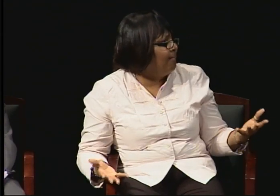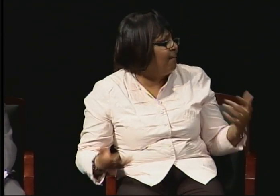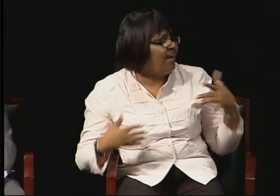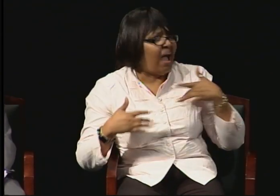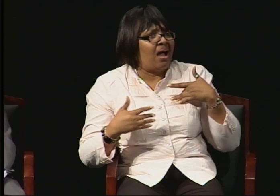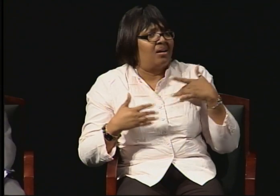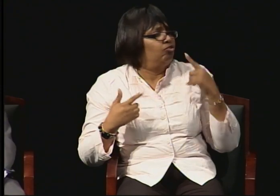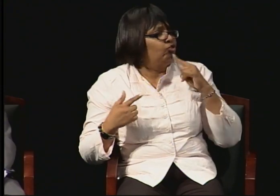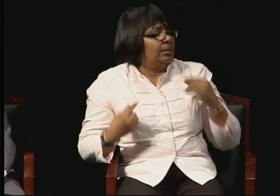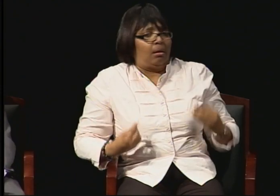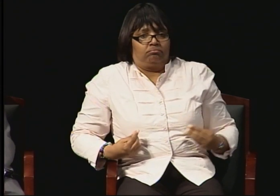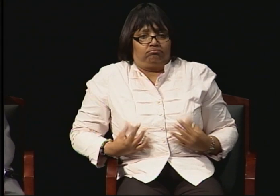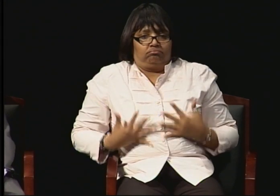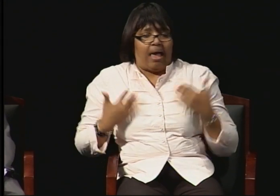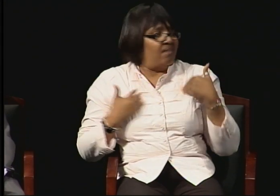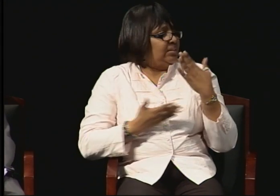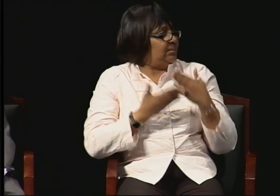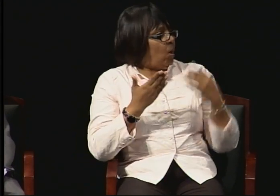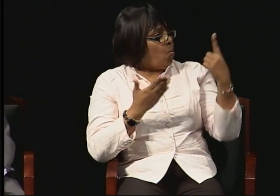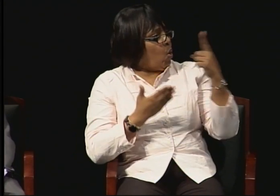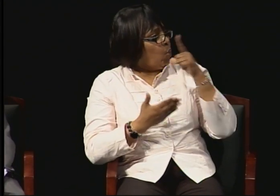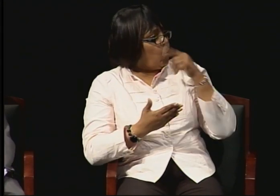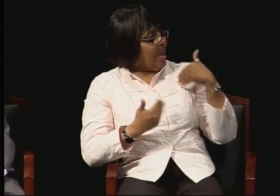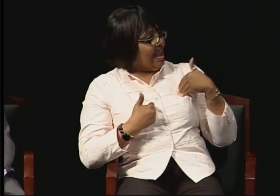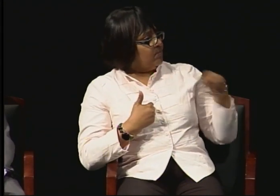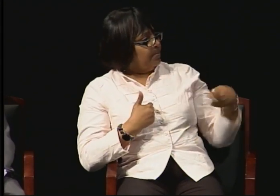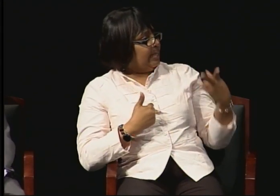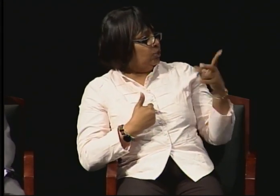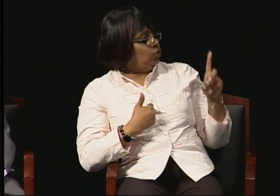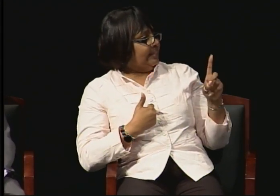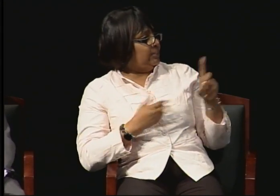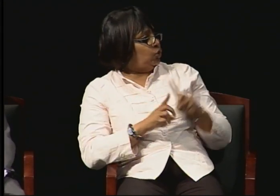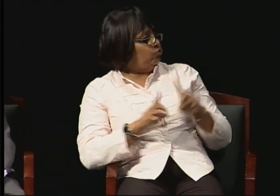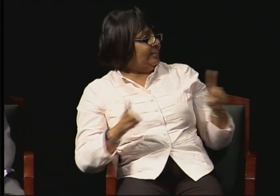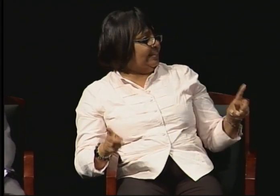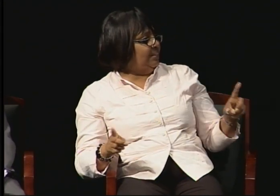It means a lot to my family members. And I'm so blessed to have such a wonderful family